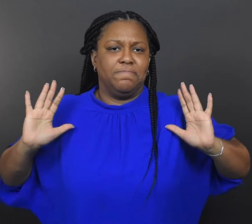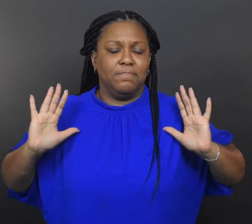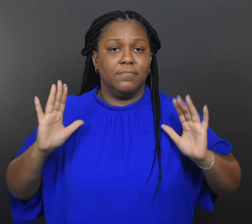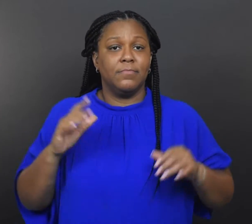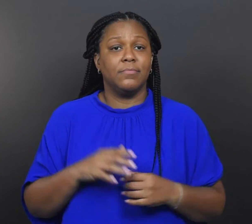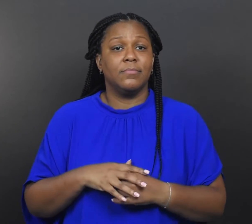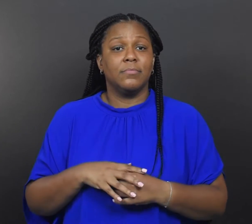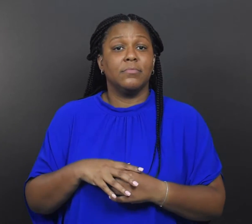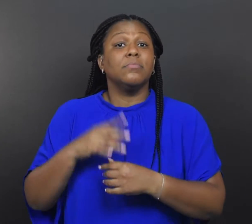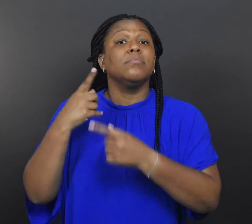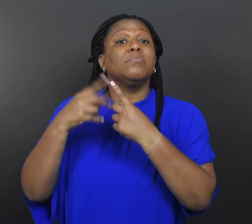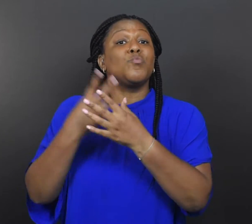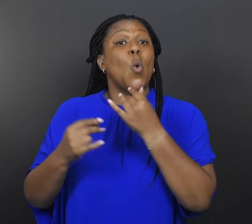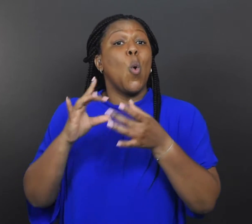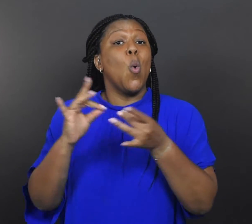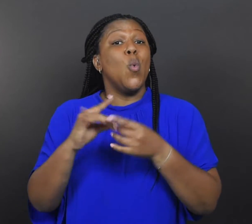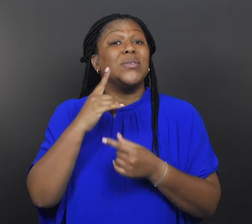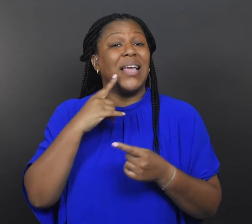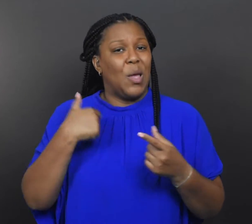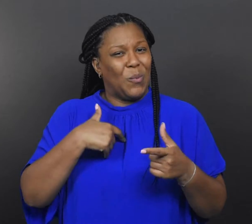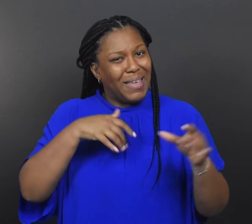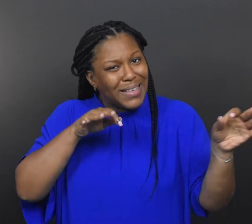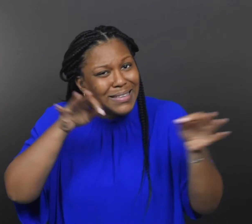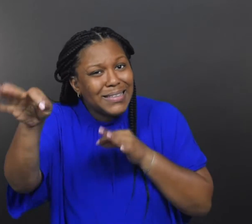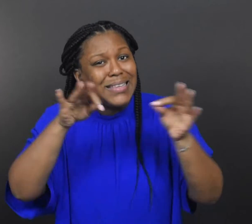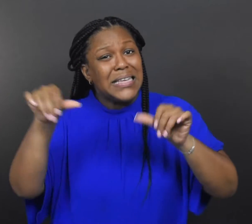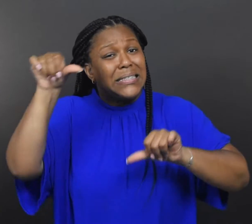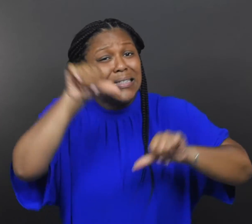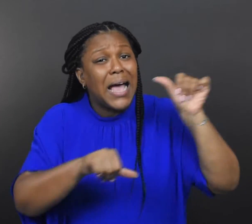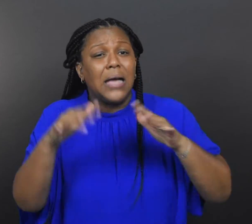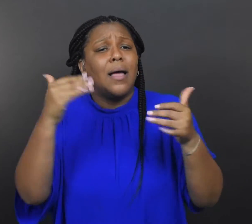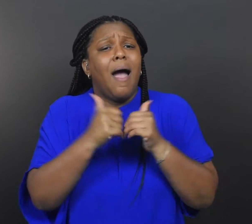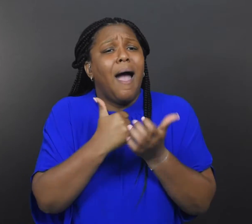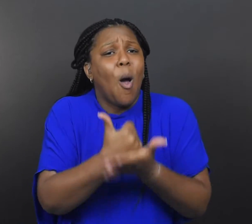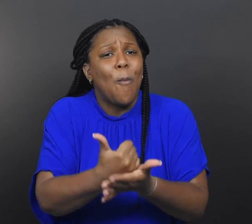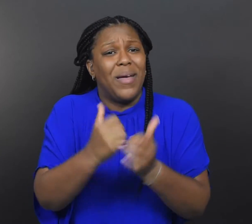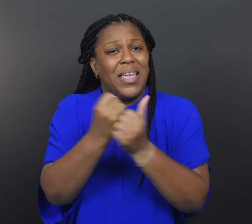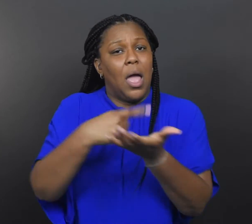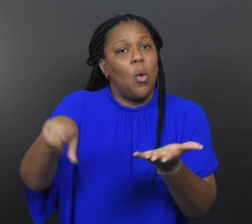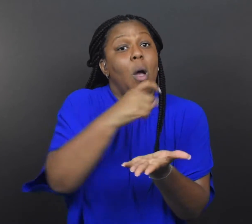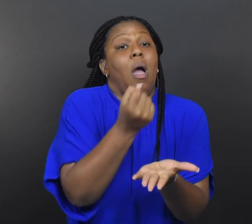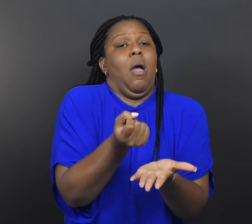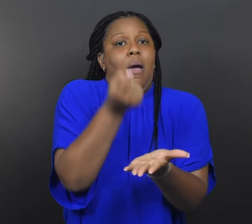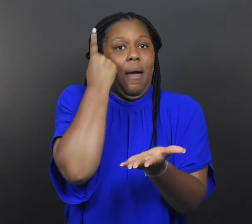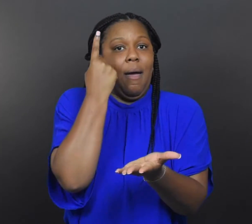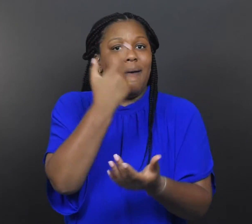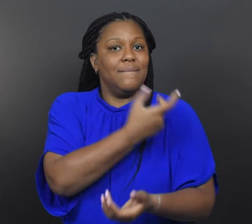“We explain the science to help people get to know vaccines, so they’re less afraid